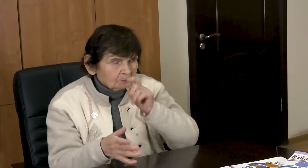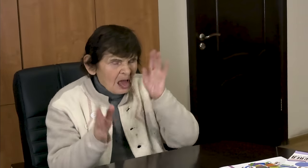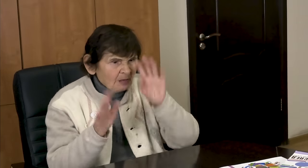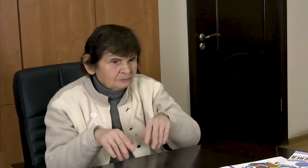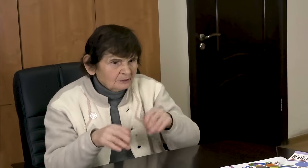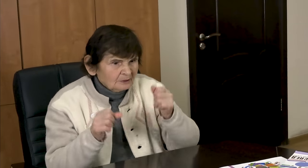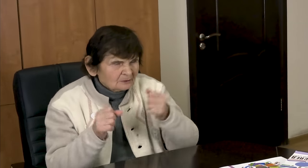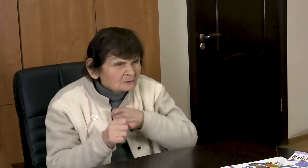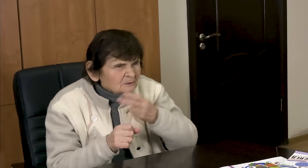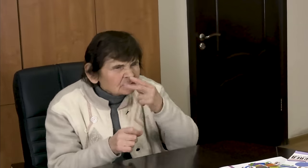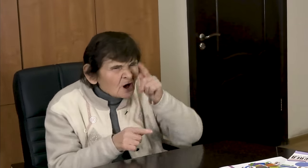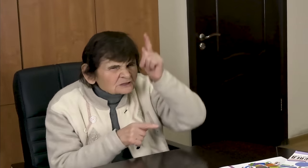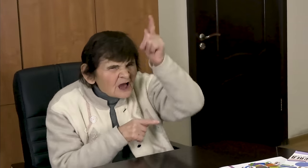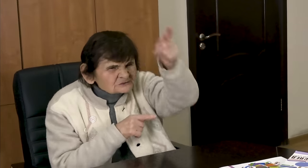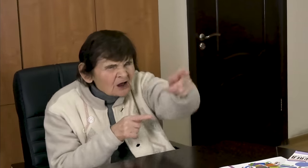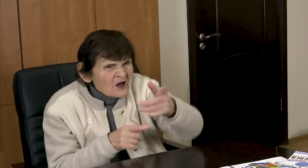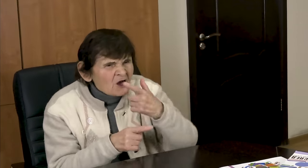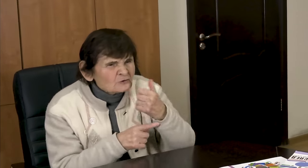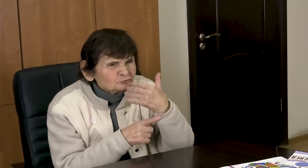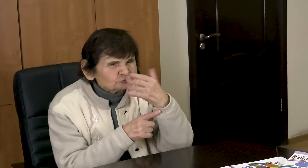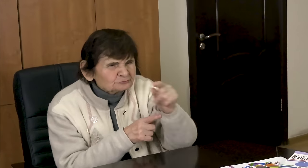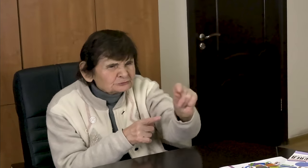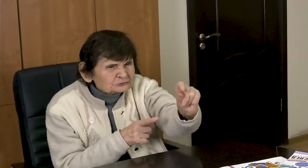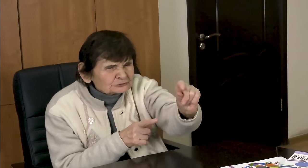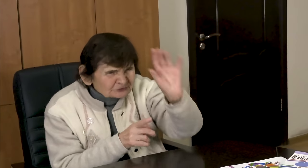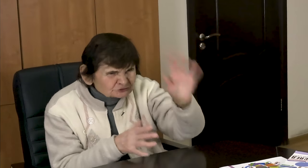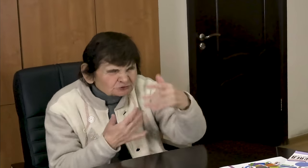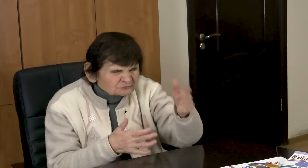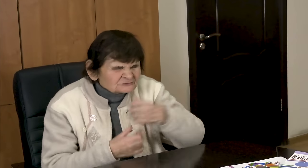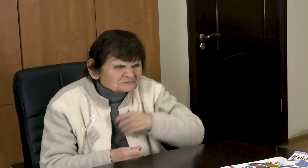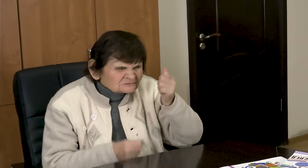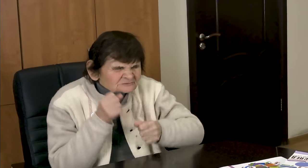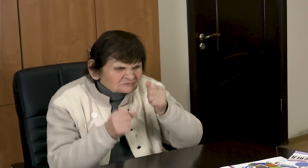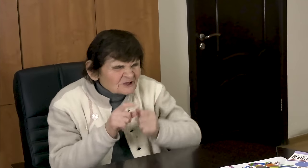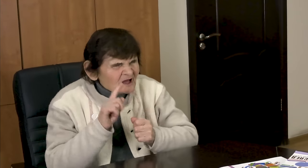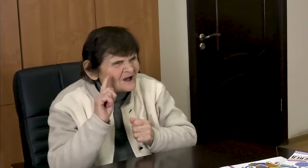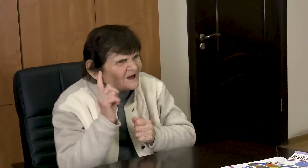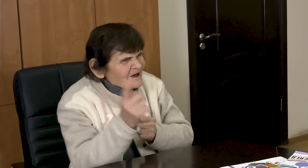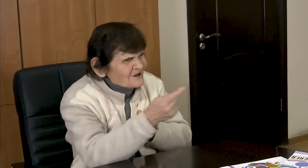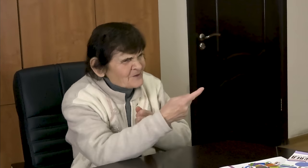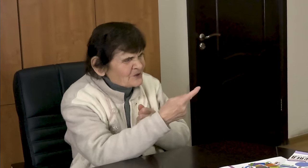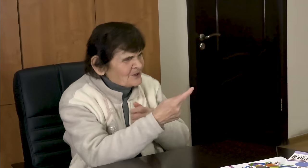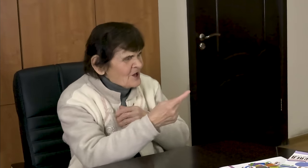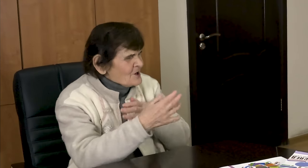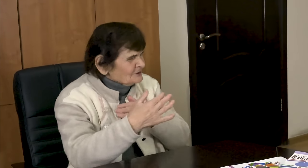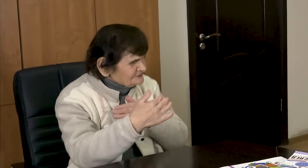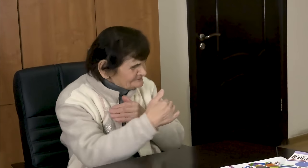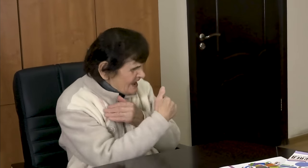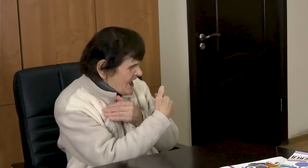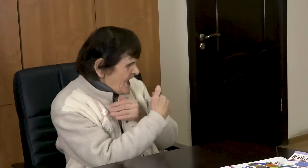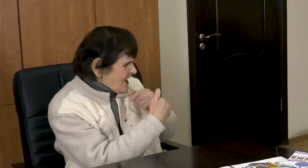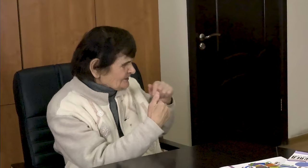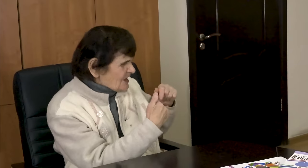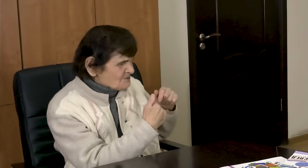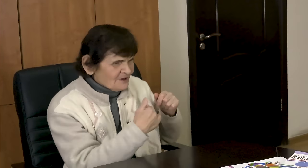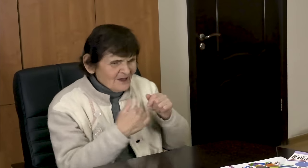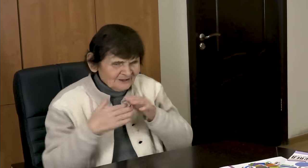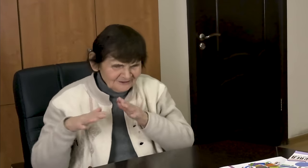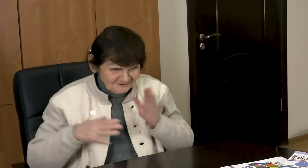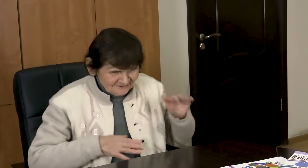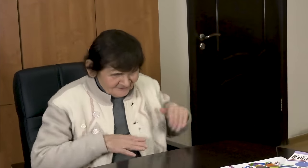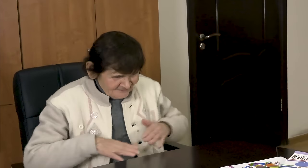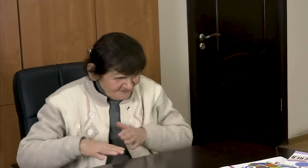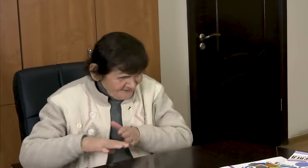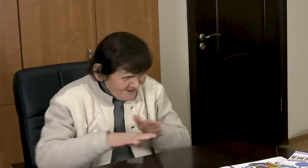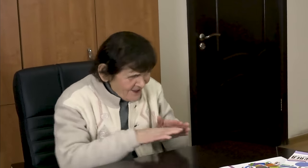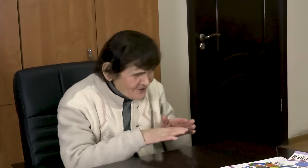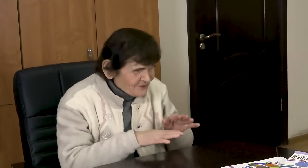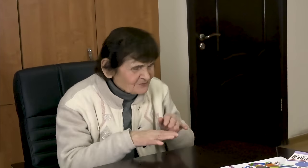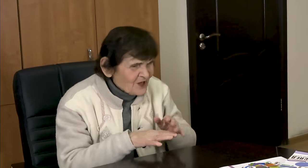But I went forward anyway, noticing a red flag from afar. I was running and at a fork I saw a highway on the right.